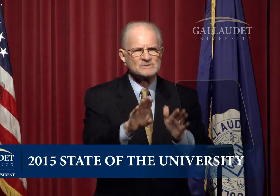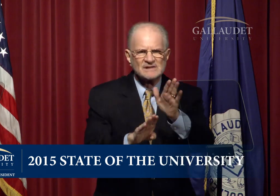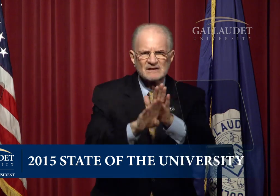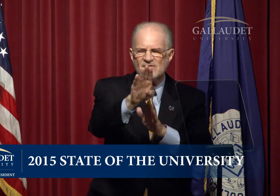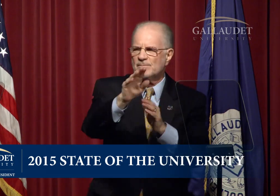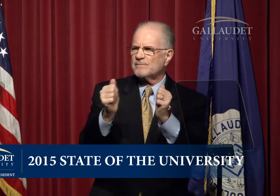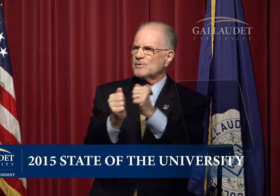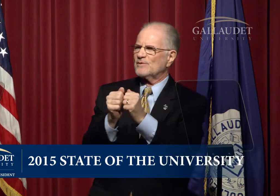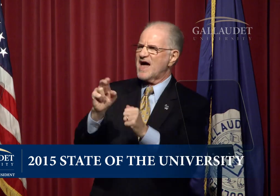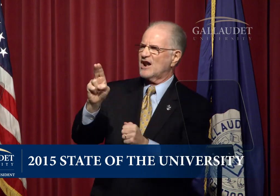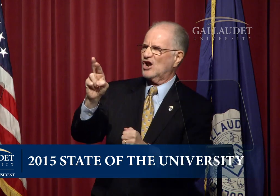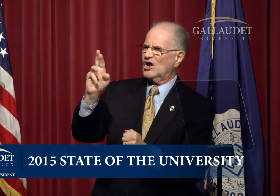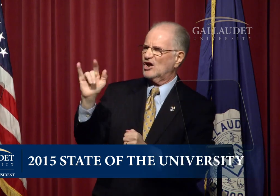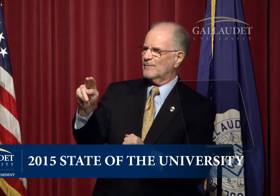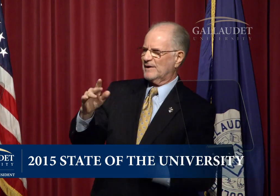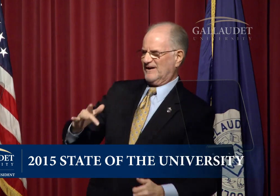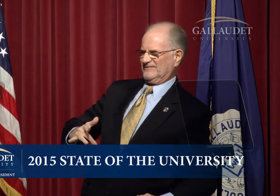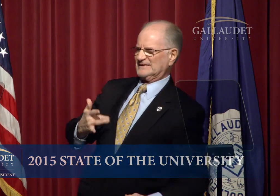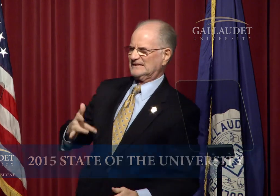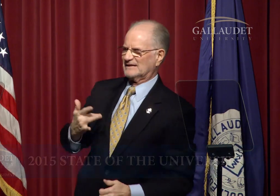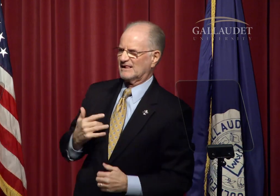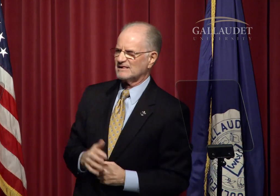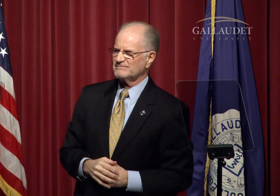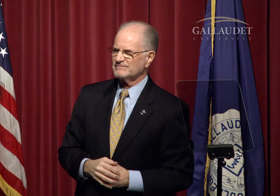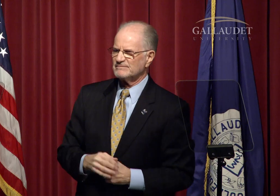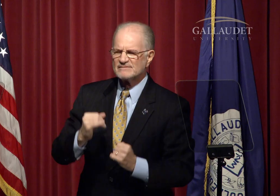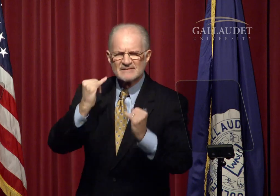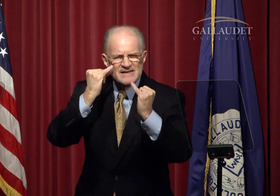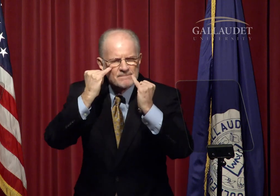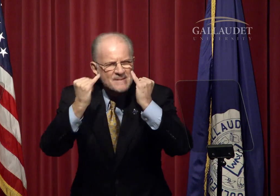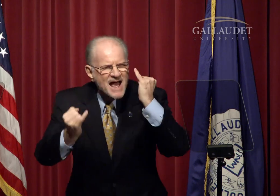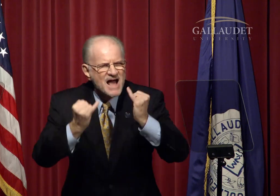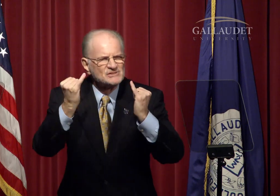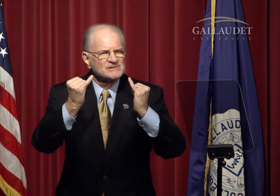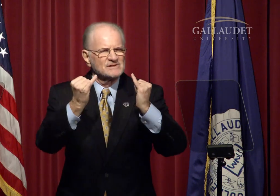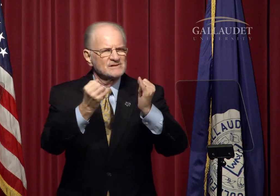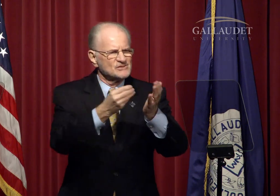into mixed-use development with an urban feel.